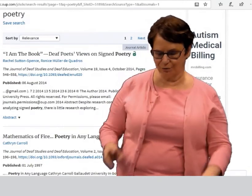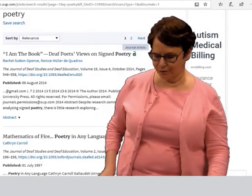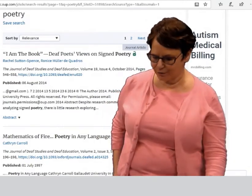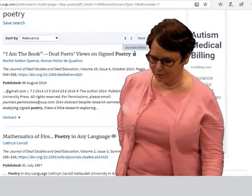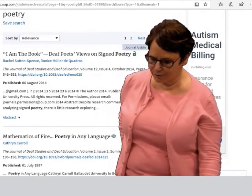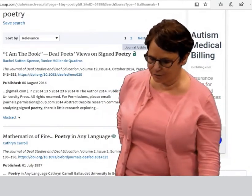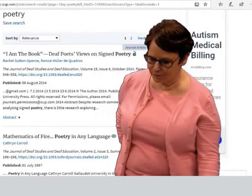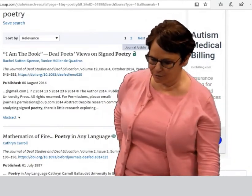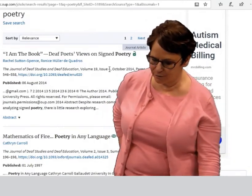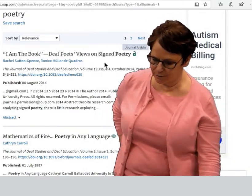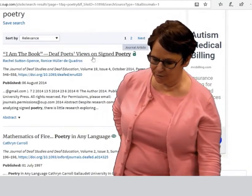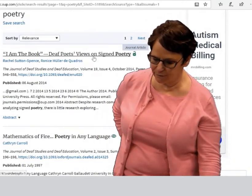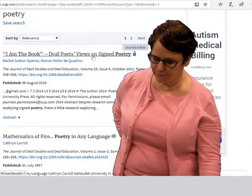I'm curious about the first title.